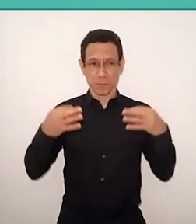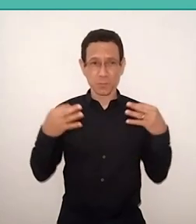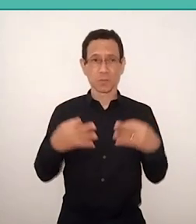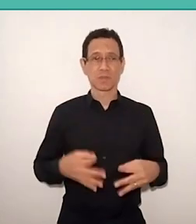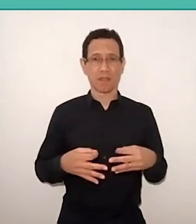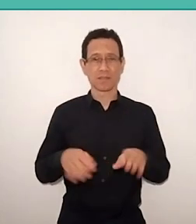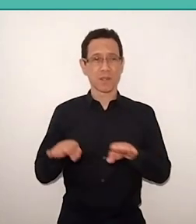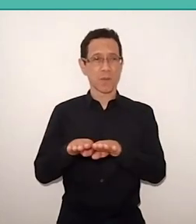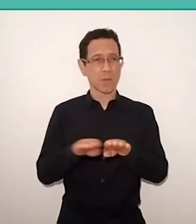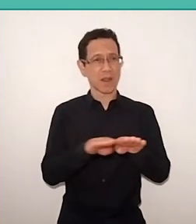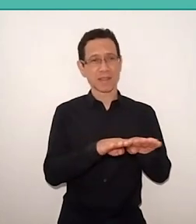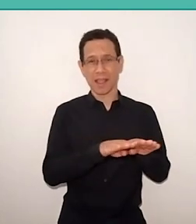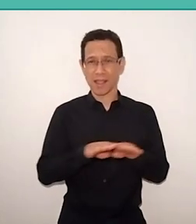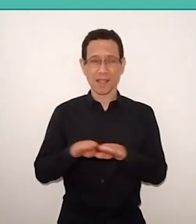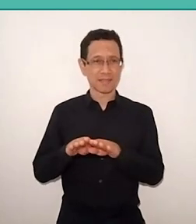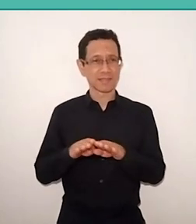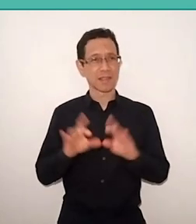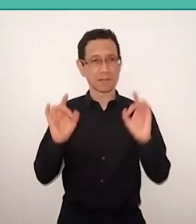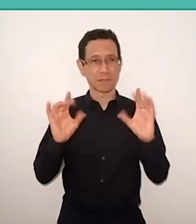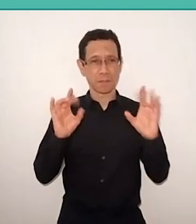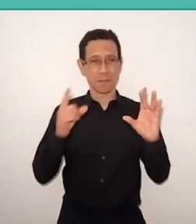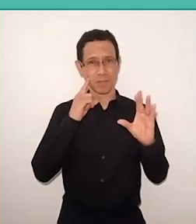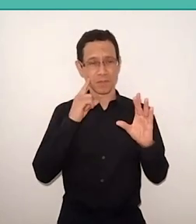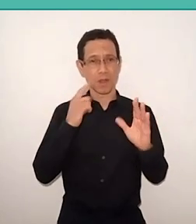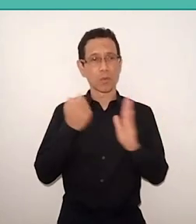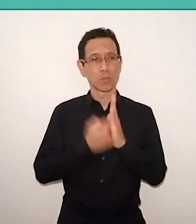especially in the colonial struggle, through education,